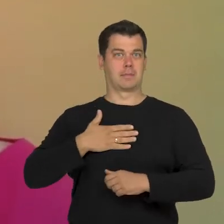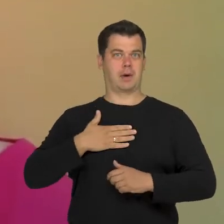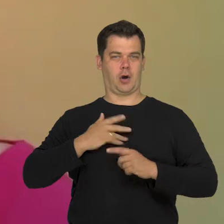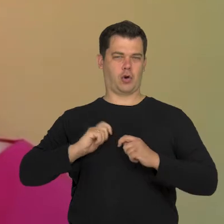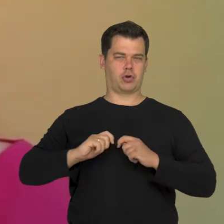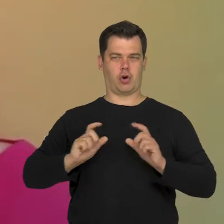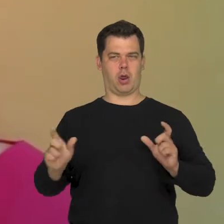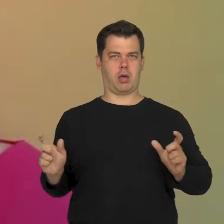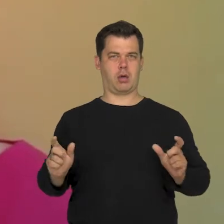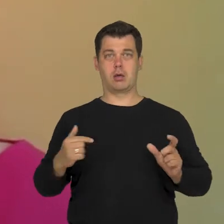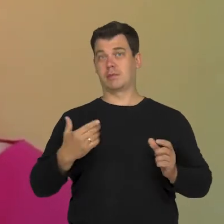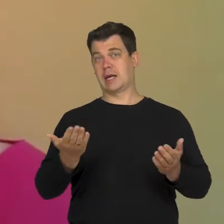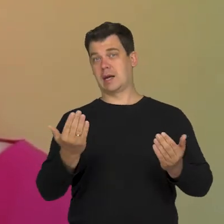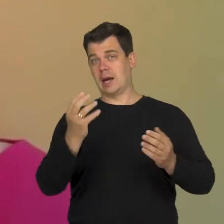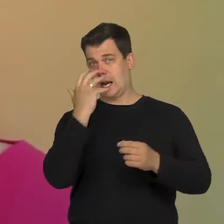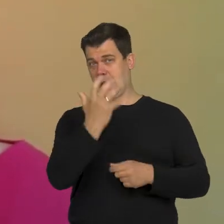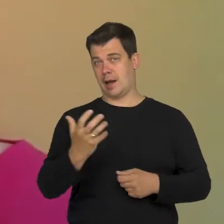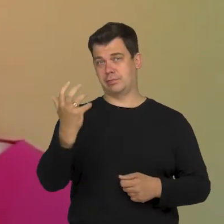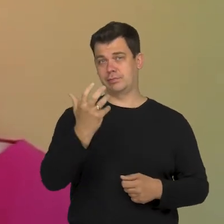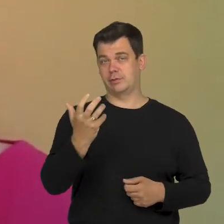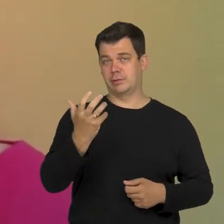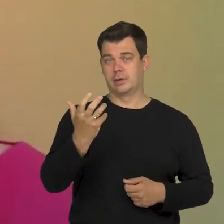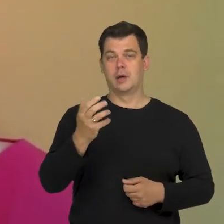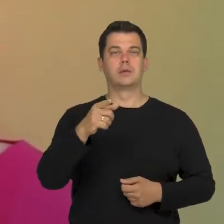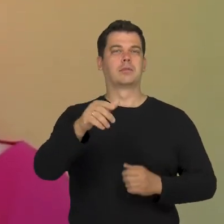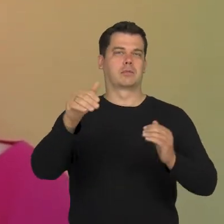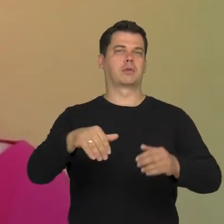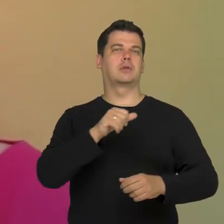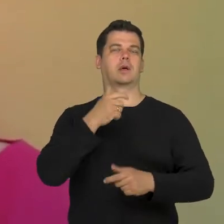This way, people can stare at me as much as they want